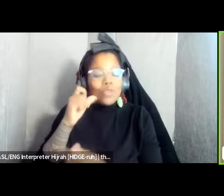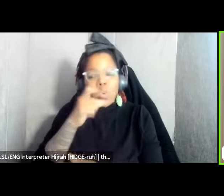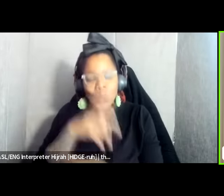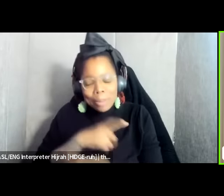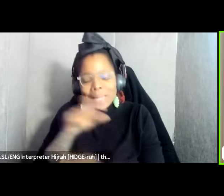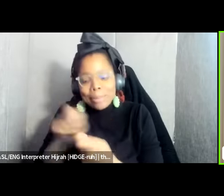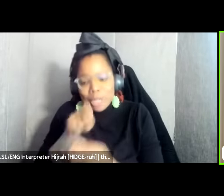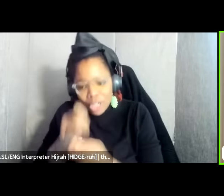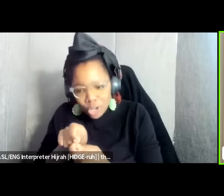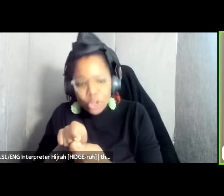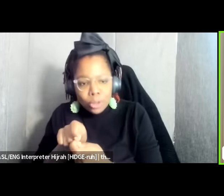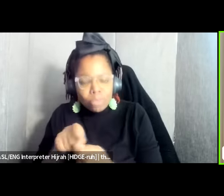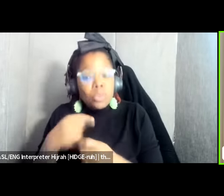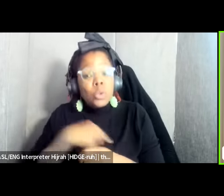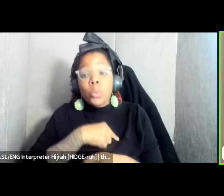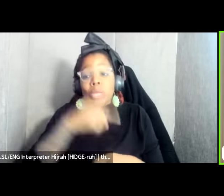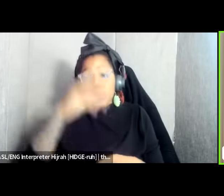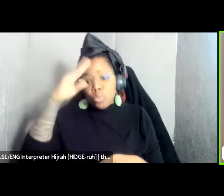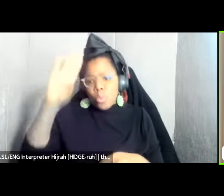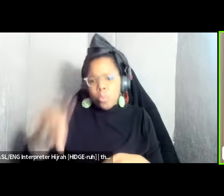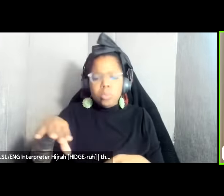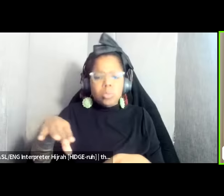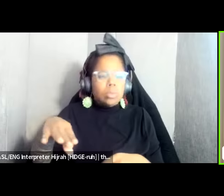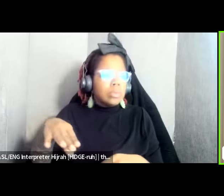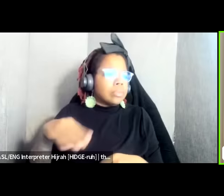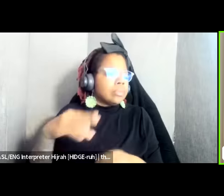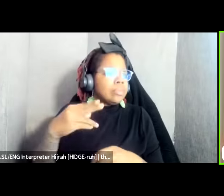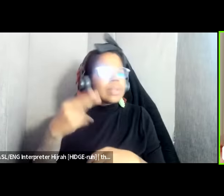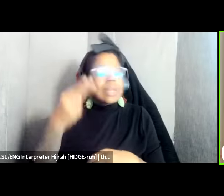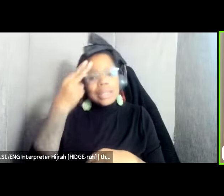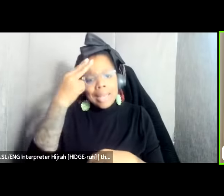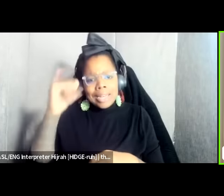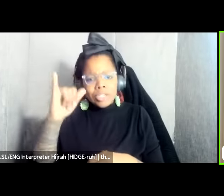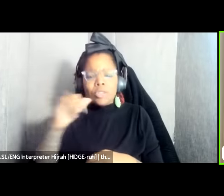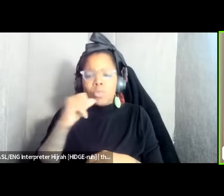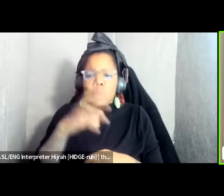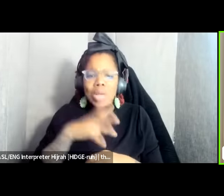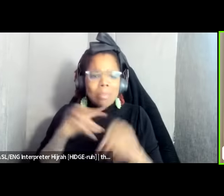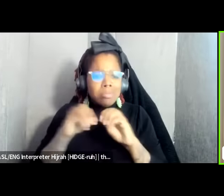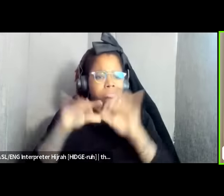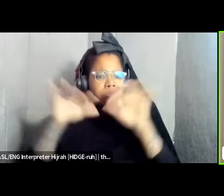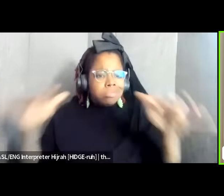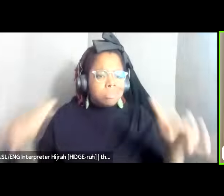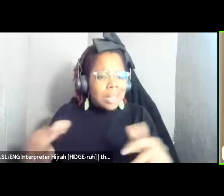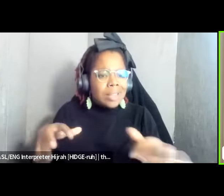and so we know that um Haitian women in the diaspora who have left in the last 10 years